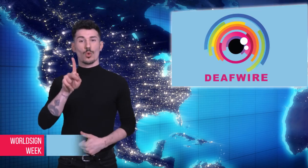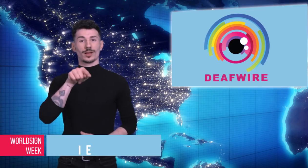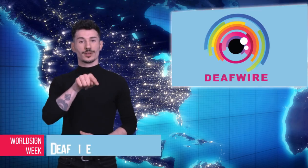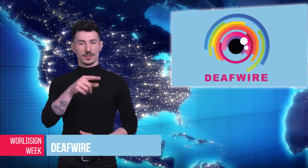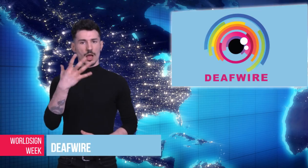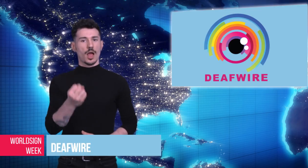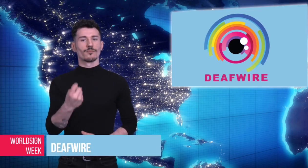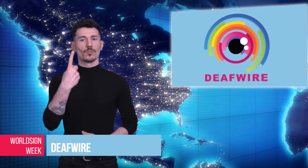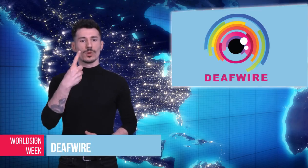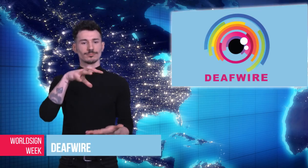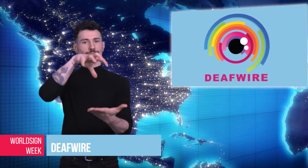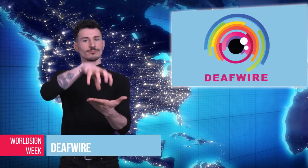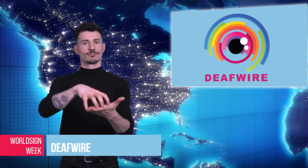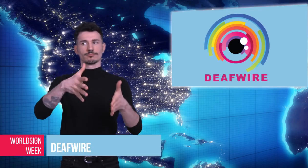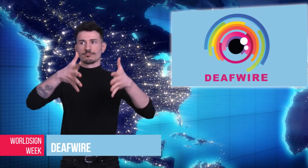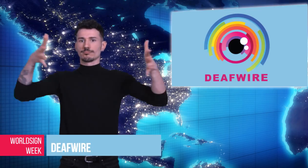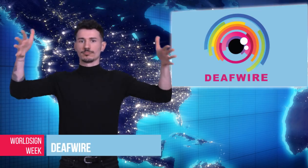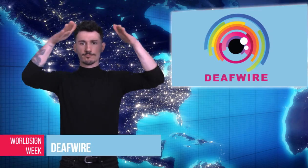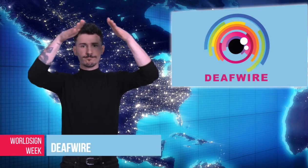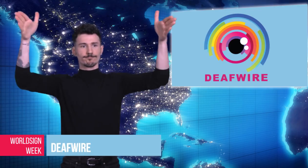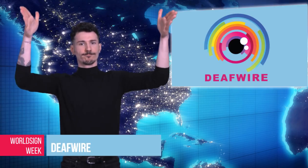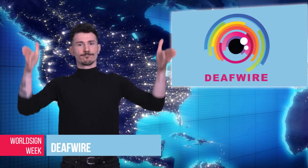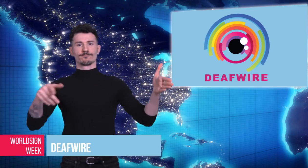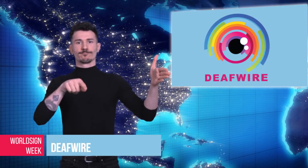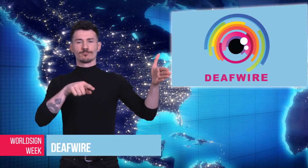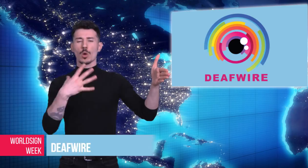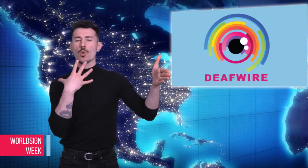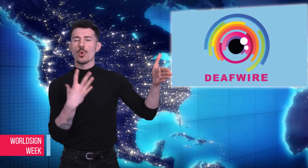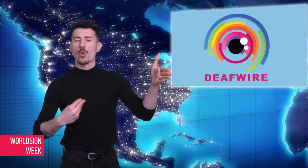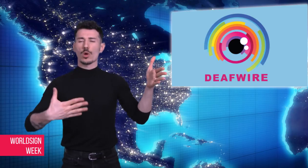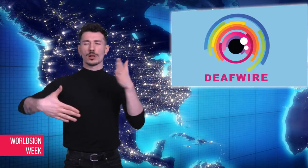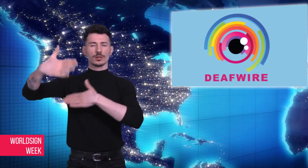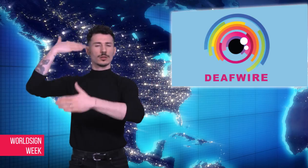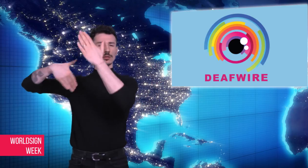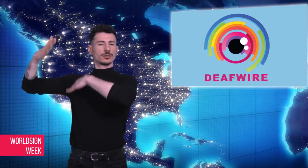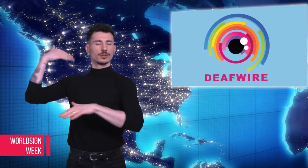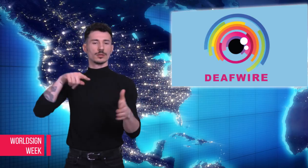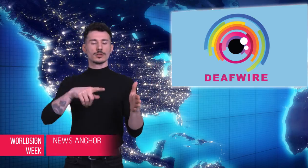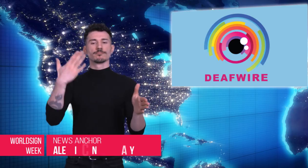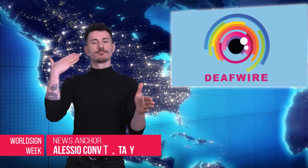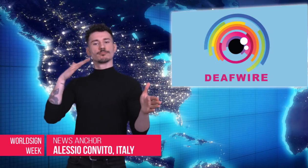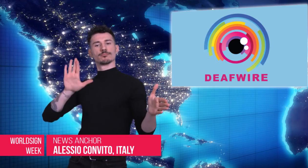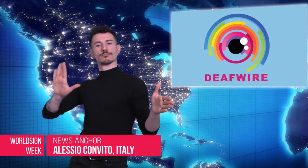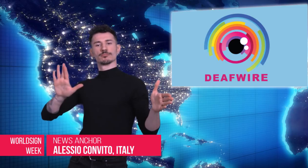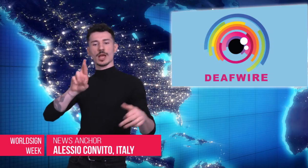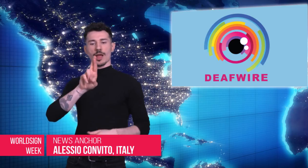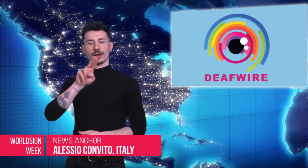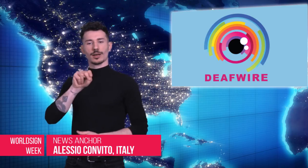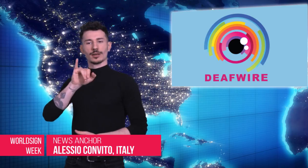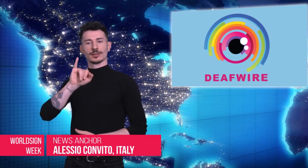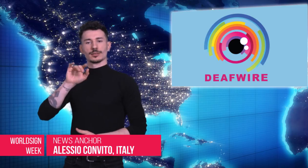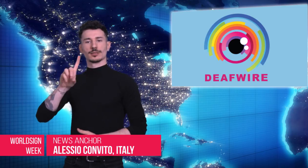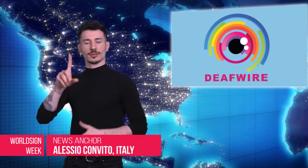Alessio: A historic building in the United Kingdom that was the